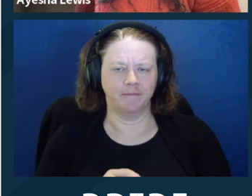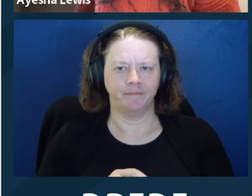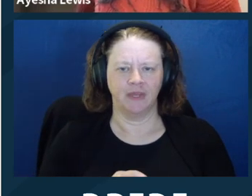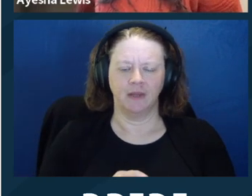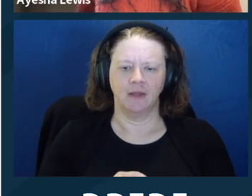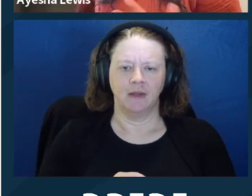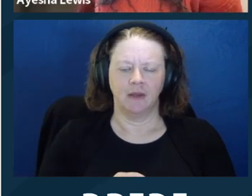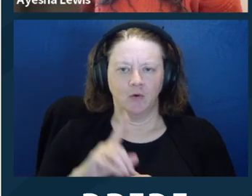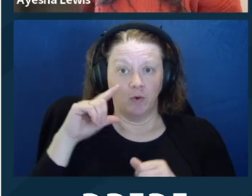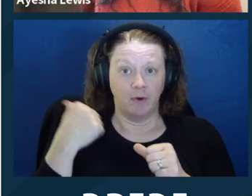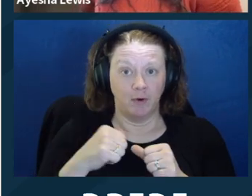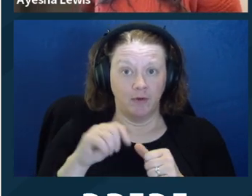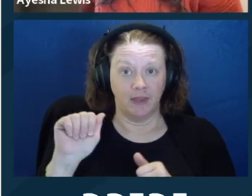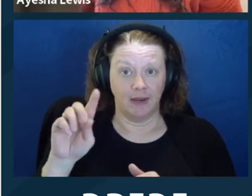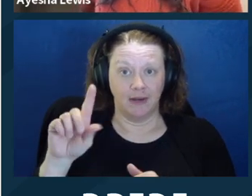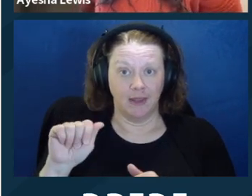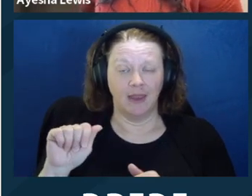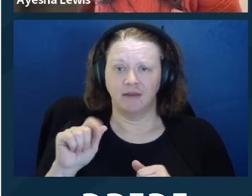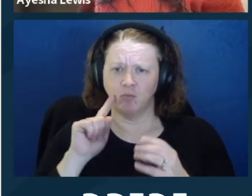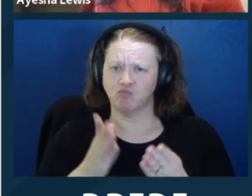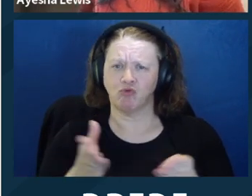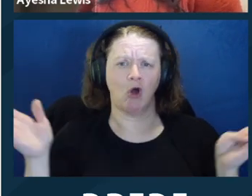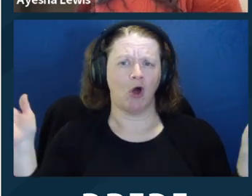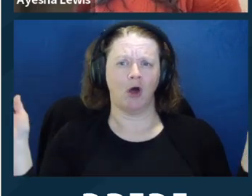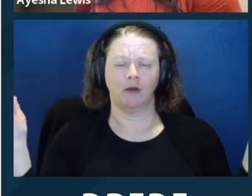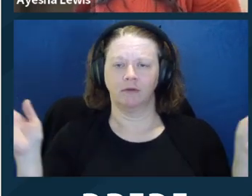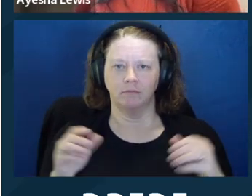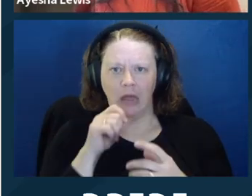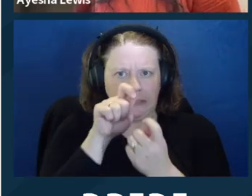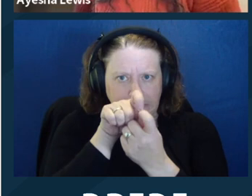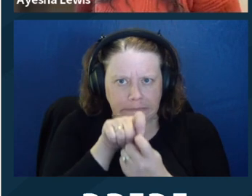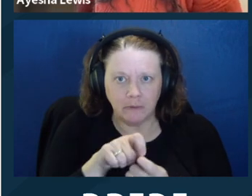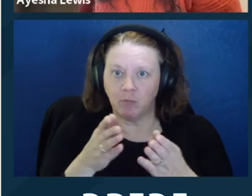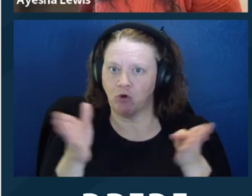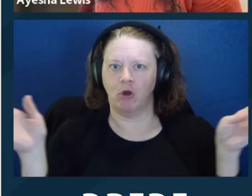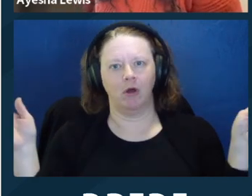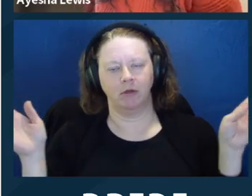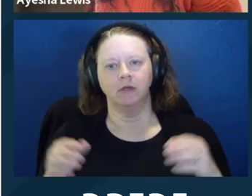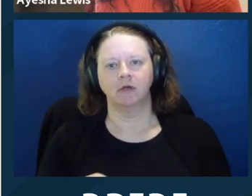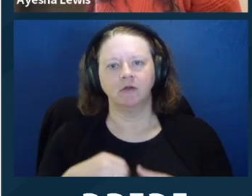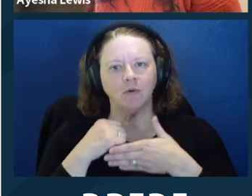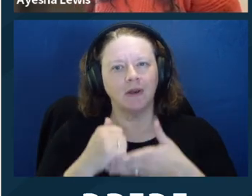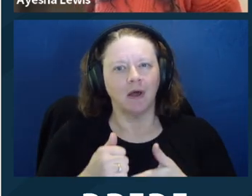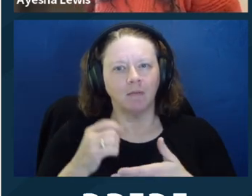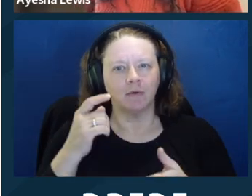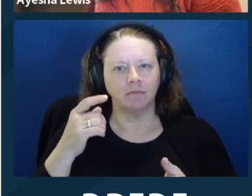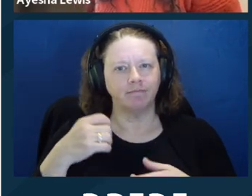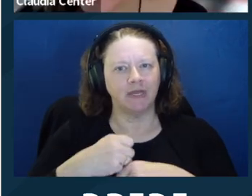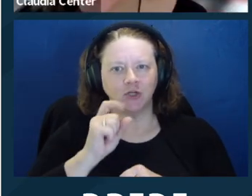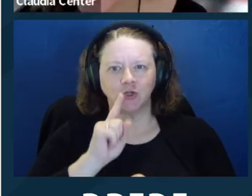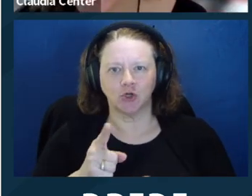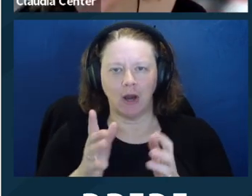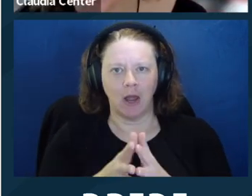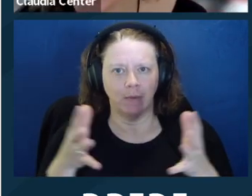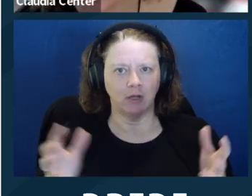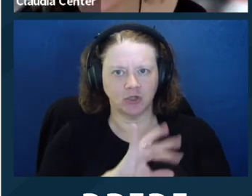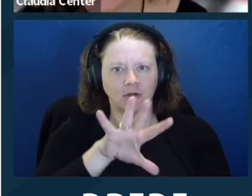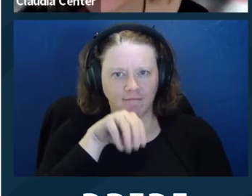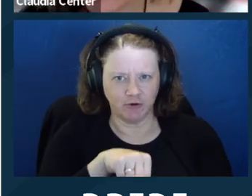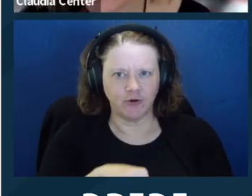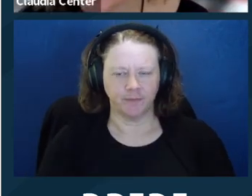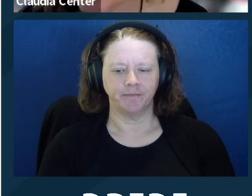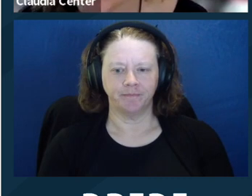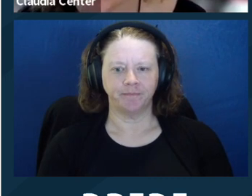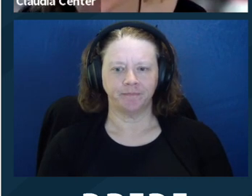sure that you're aware of how much is covered. >> CLAUDIA CENTER: Thanks. I also see an answered